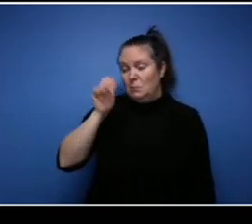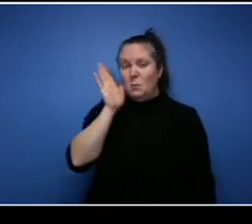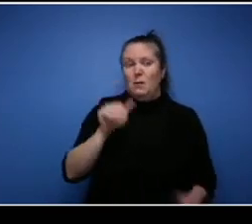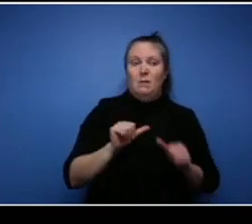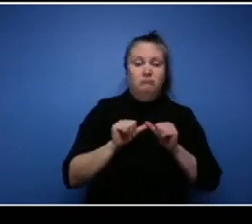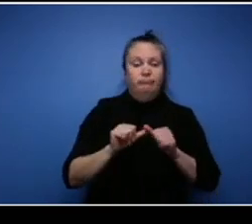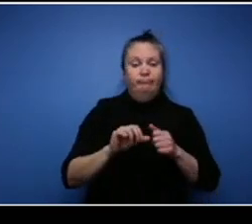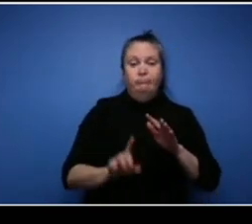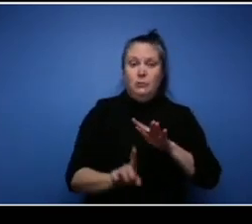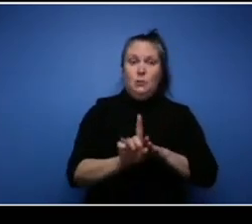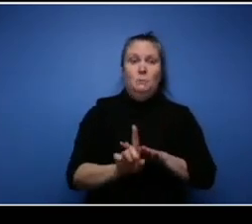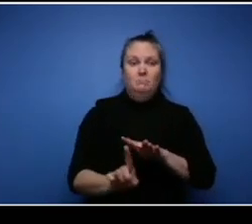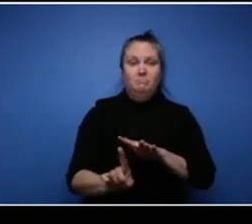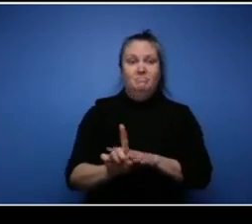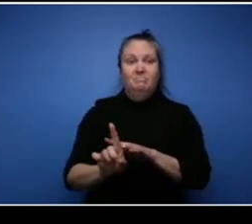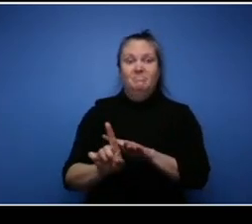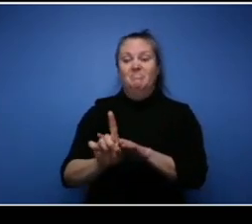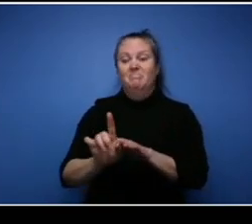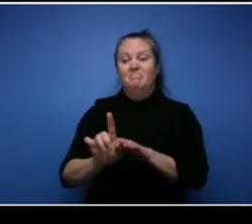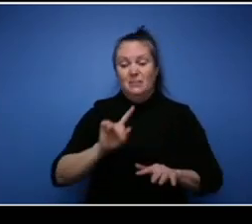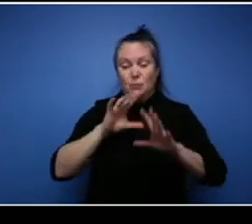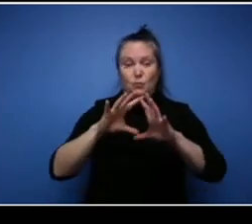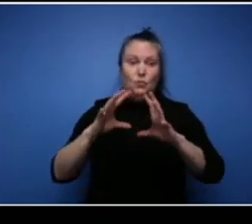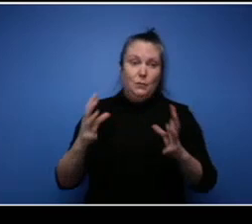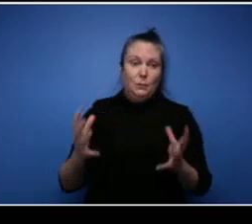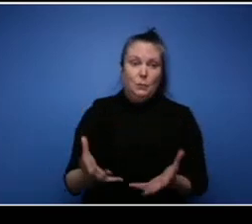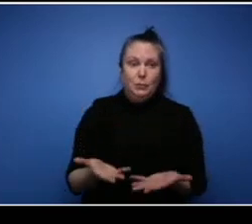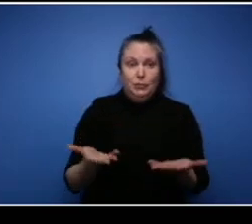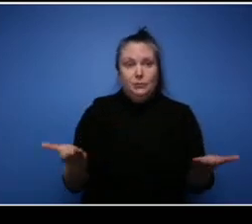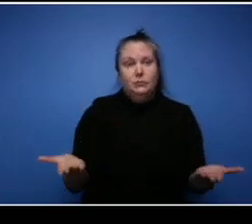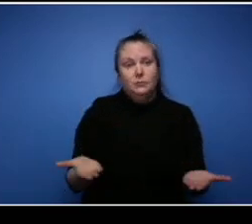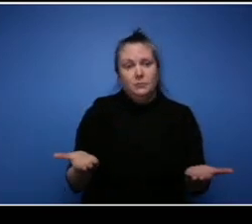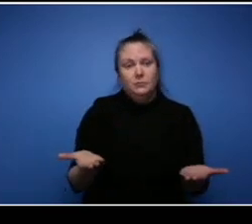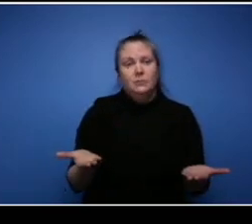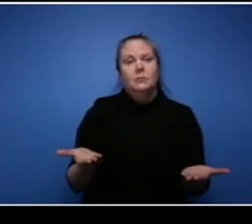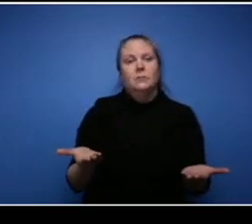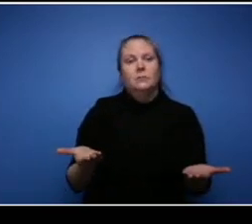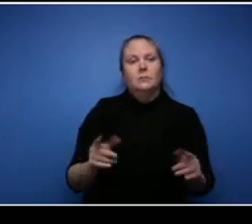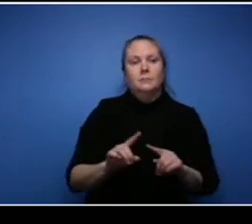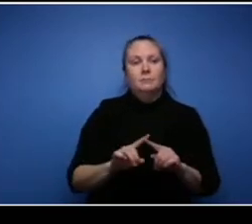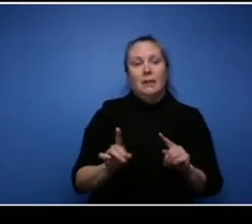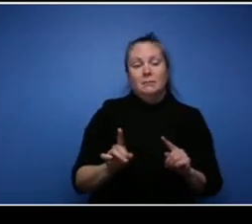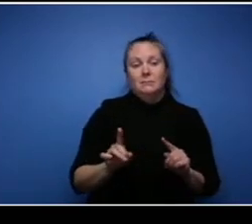reality of it, but like from the beginning that Jill said you know we're stronger together